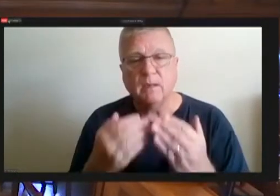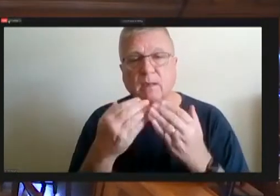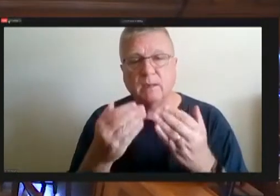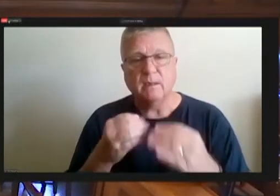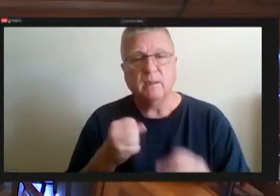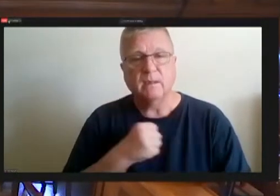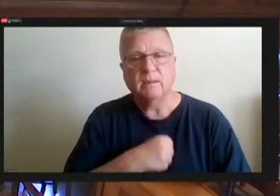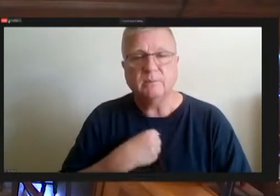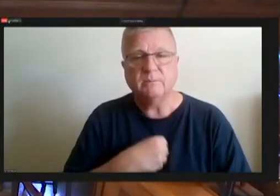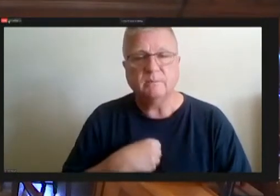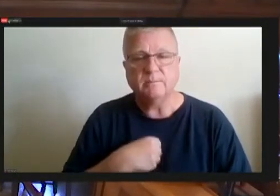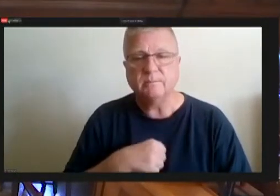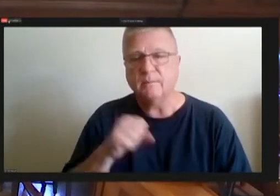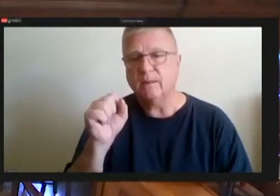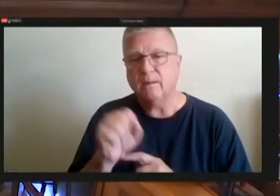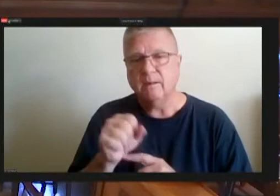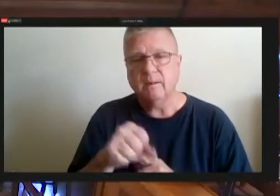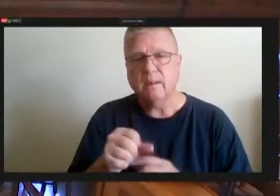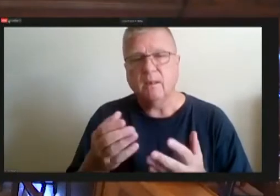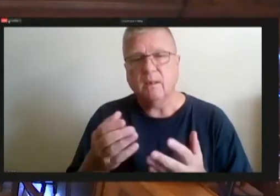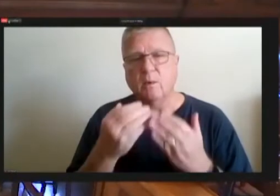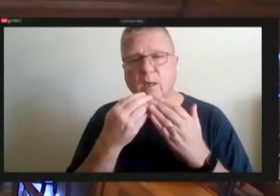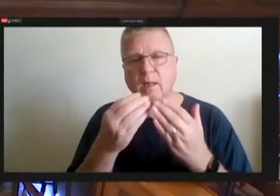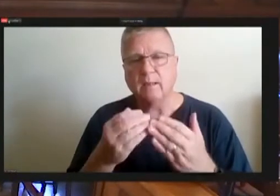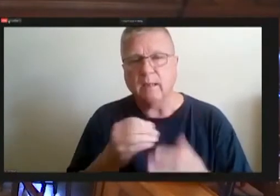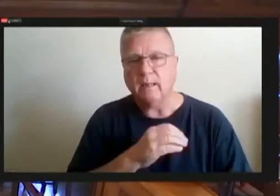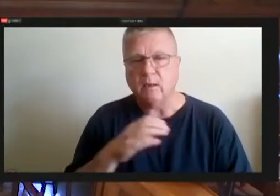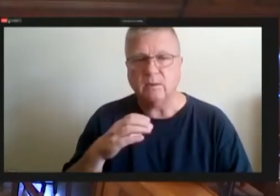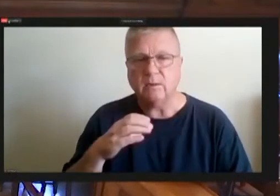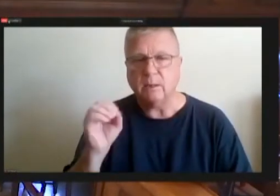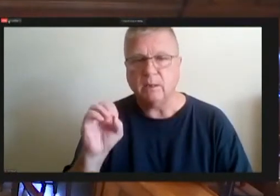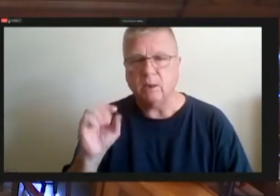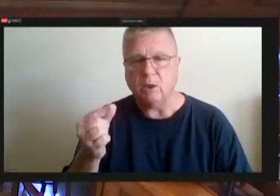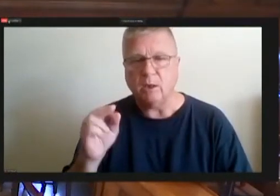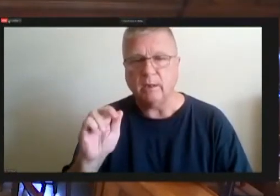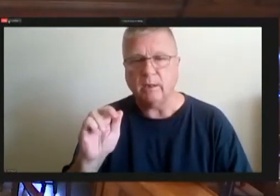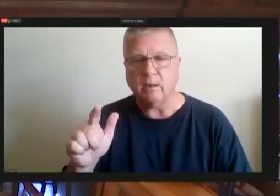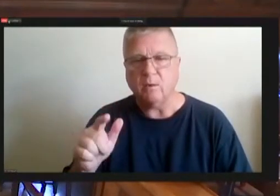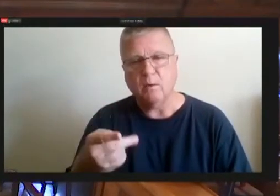Yeah, I want to thank Councilman cog wheel I know we both were working on this.